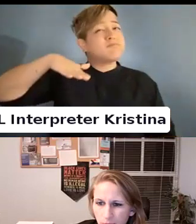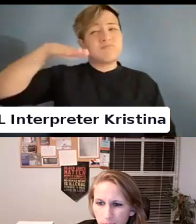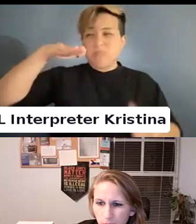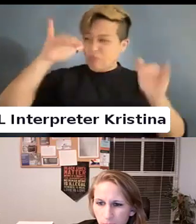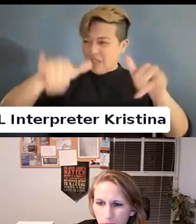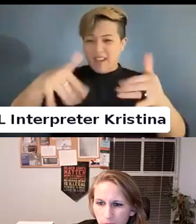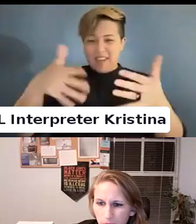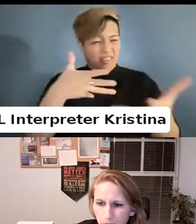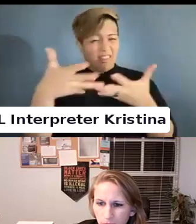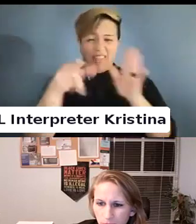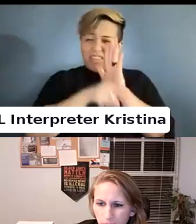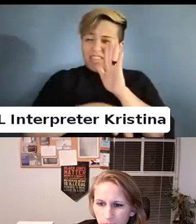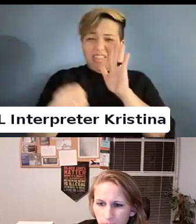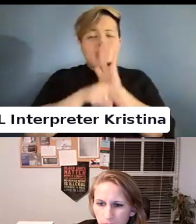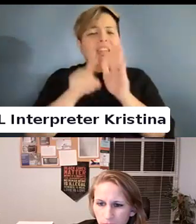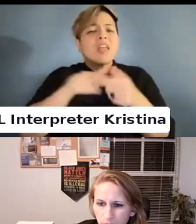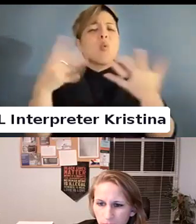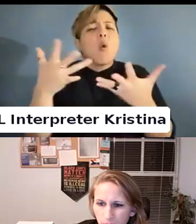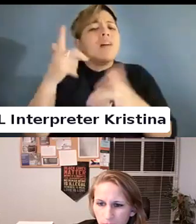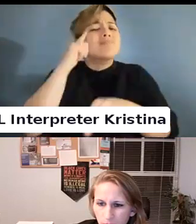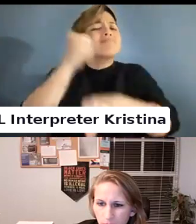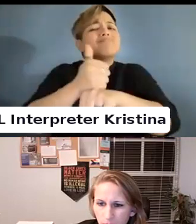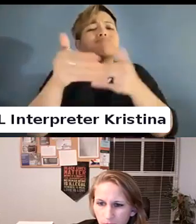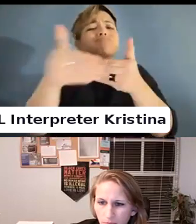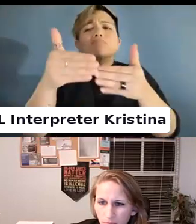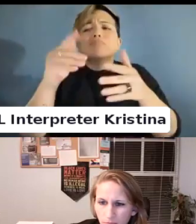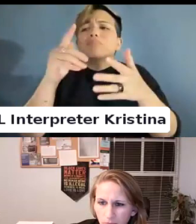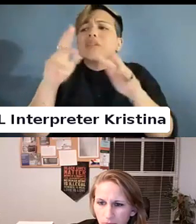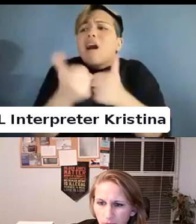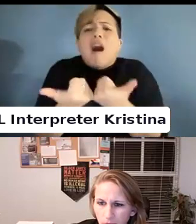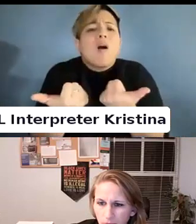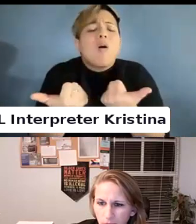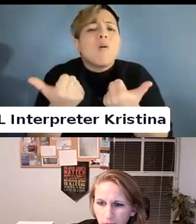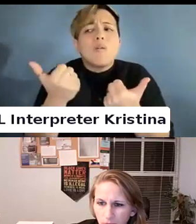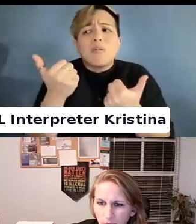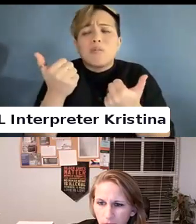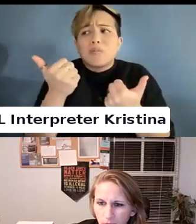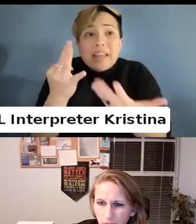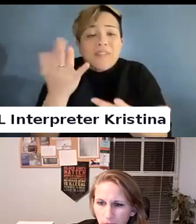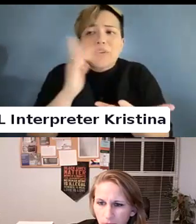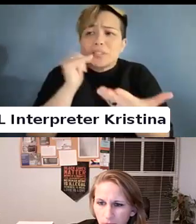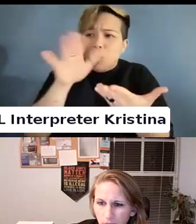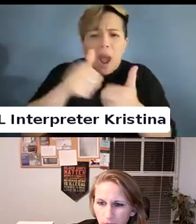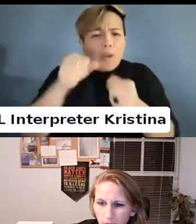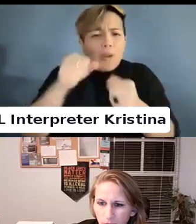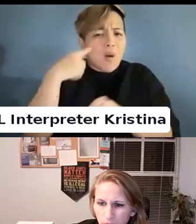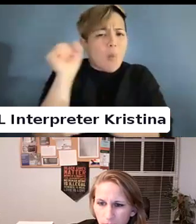What Pres. Pres. is there to think that there is a way to overcome this one we see these regressive